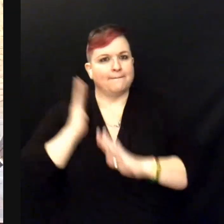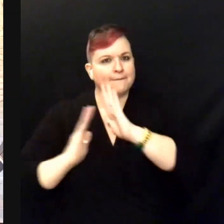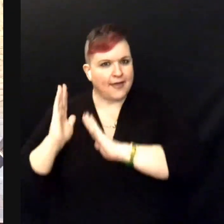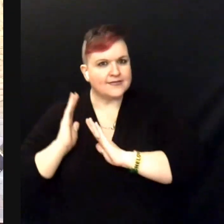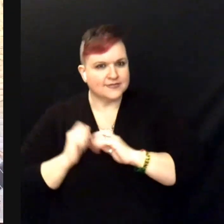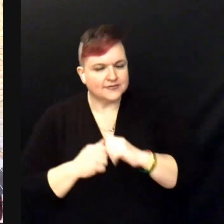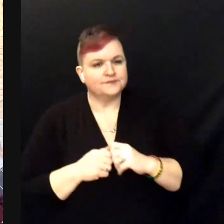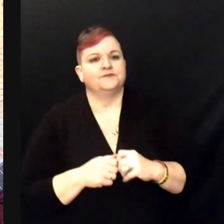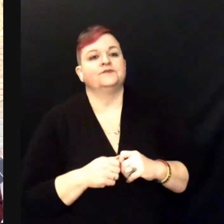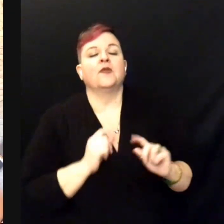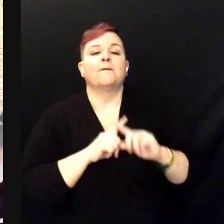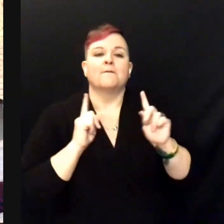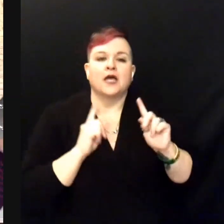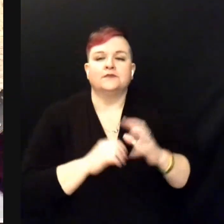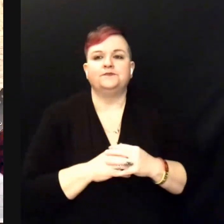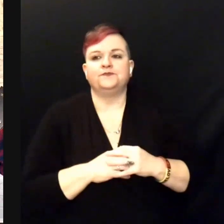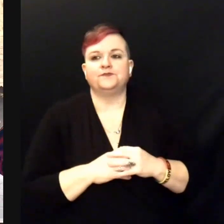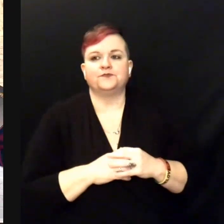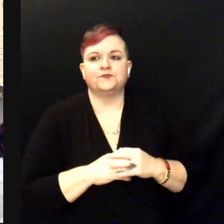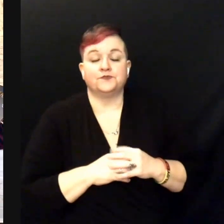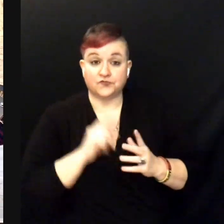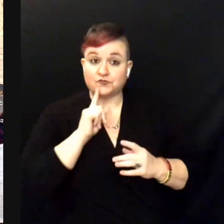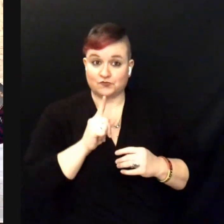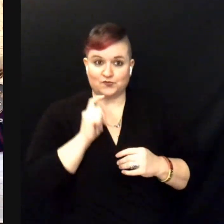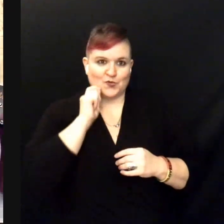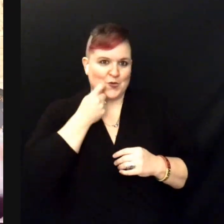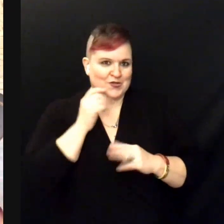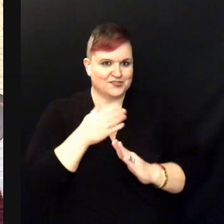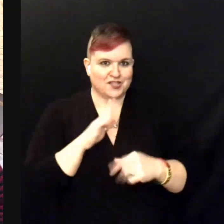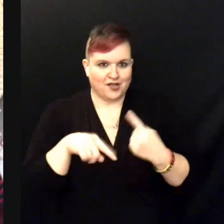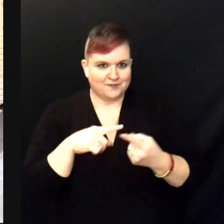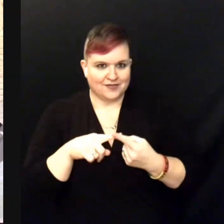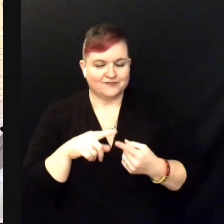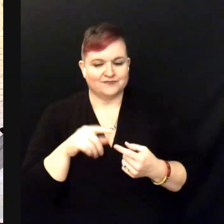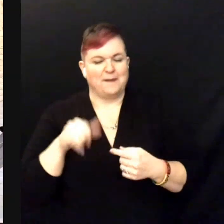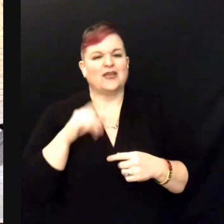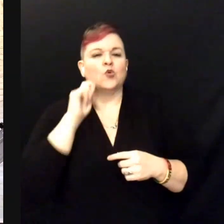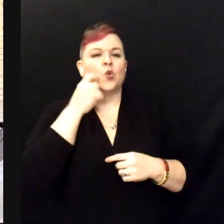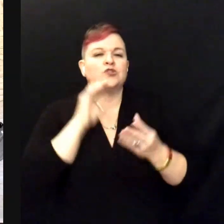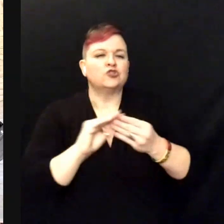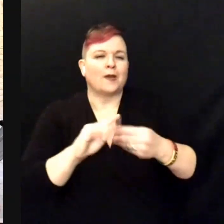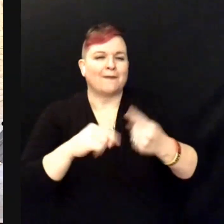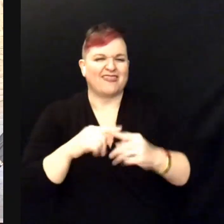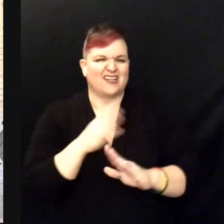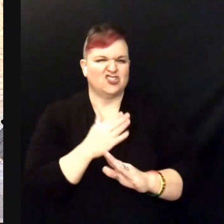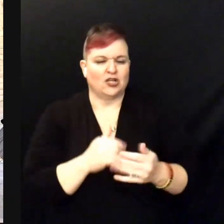But a really cool story about that song more recently is when I went